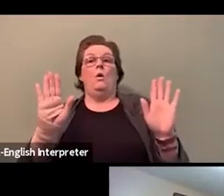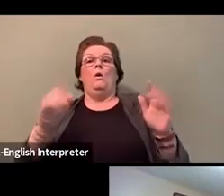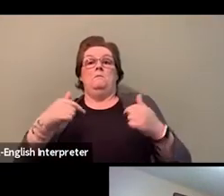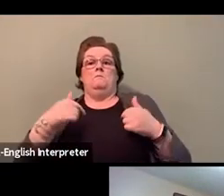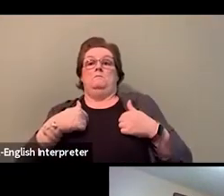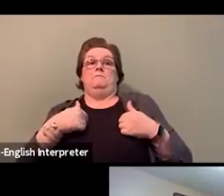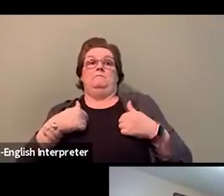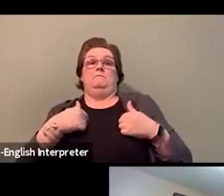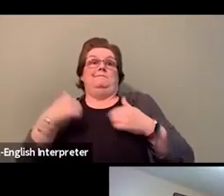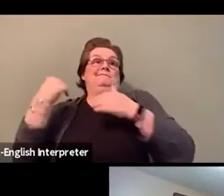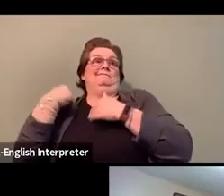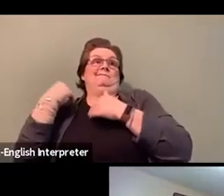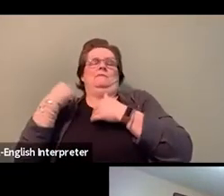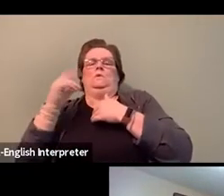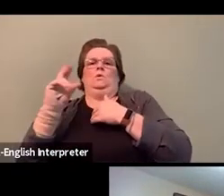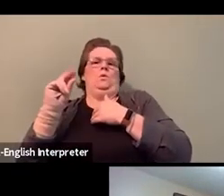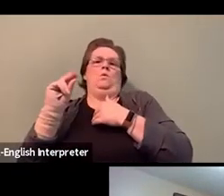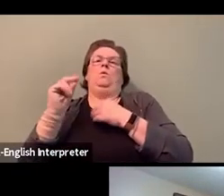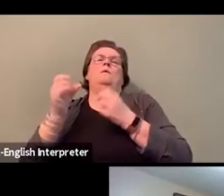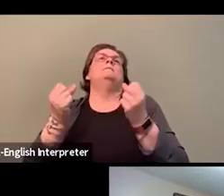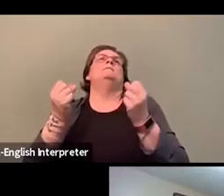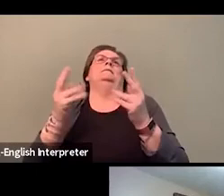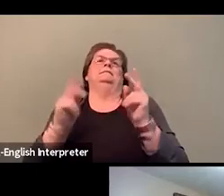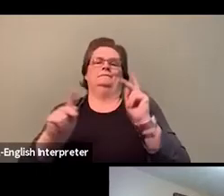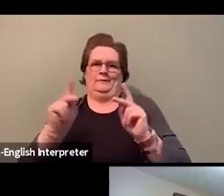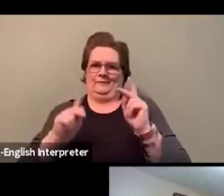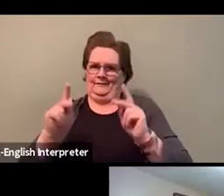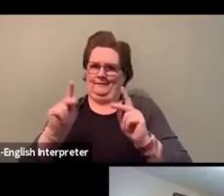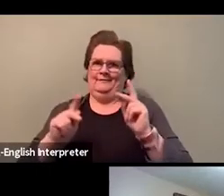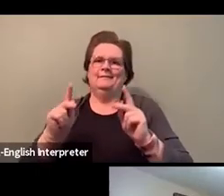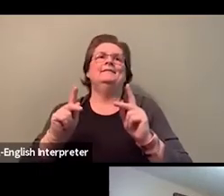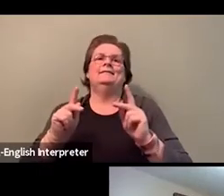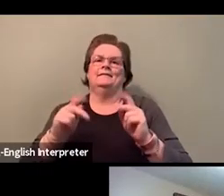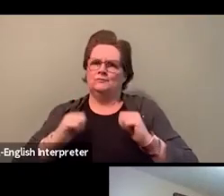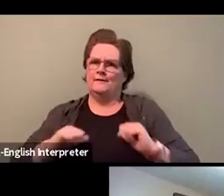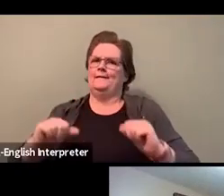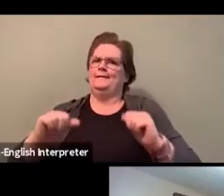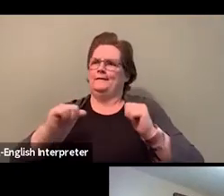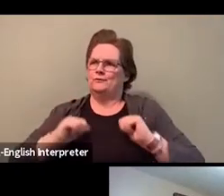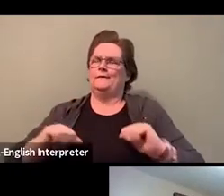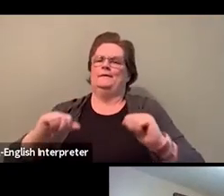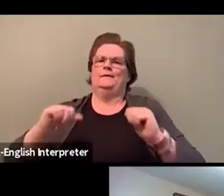because there's been so many people involved before me, and during my time and after me.